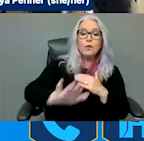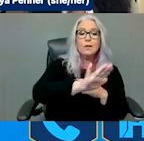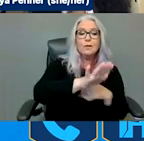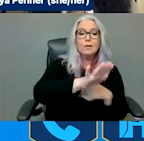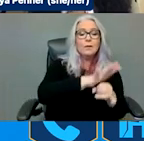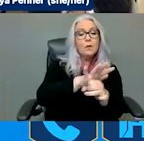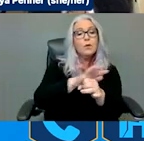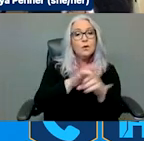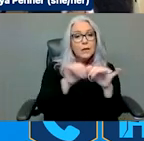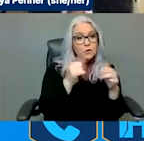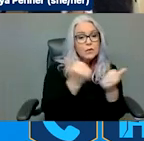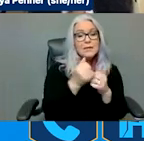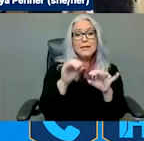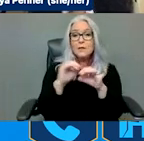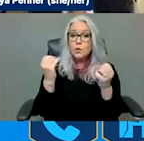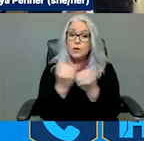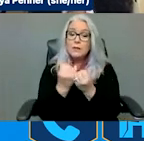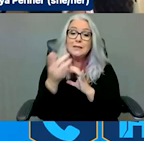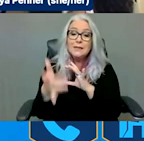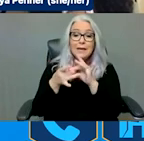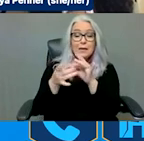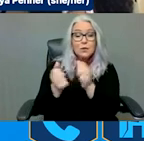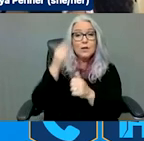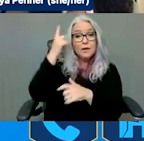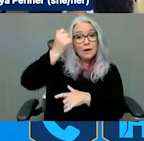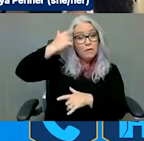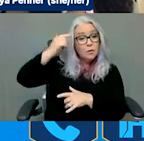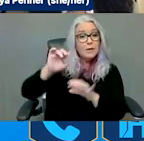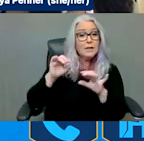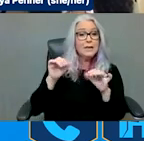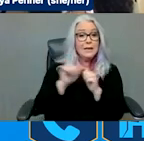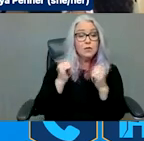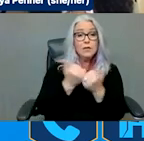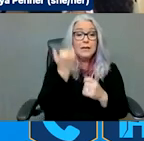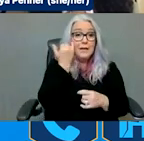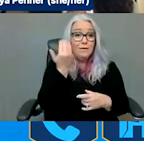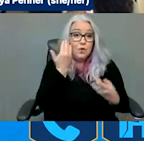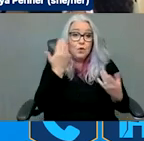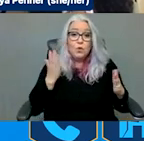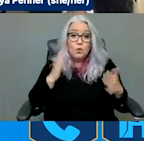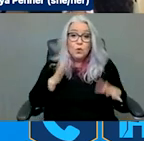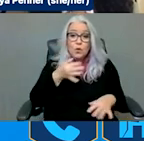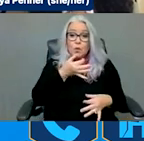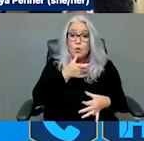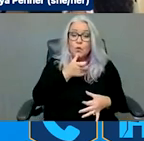government agencies. If you do not know who your FEMA Regional Disability Integration Specialist is,